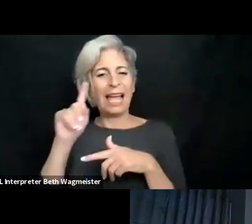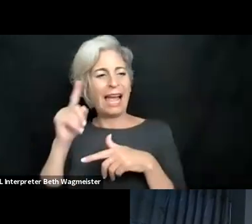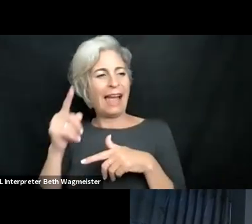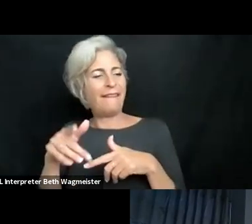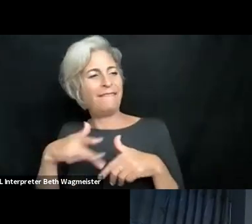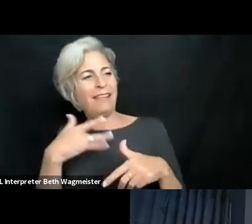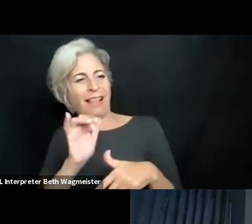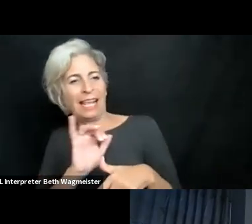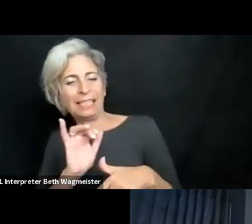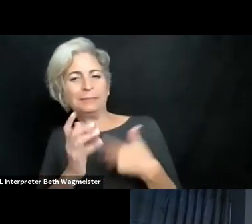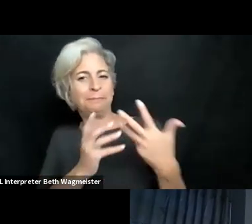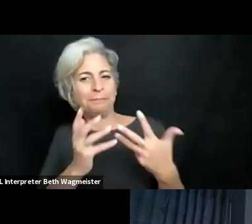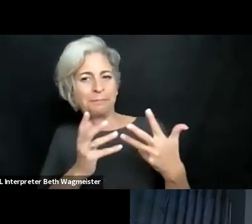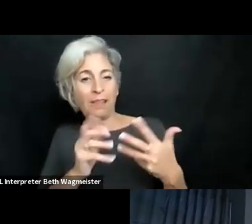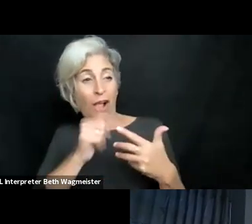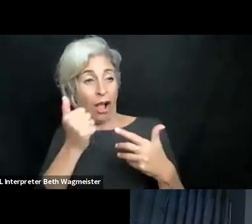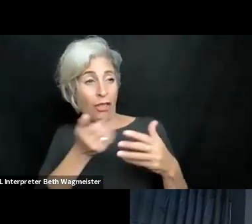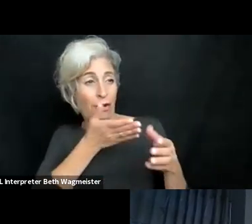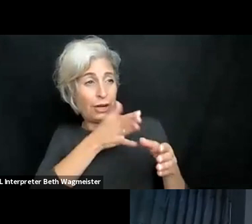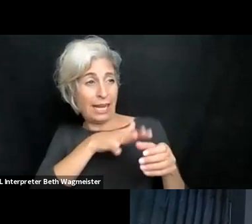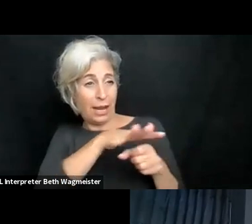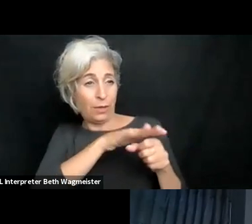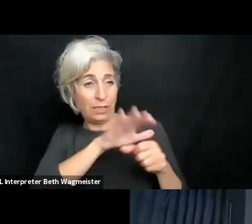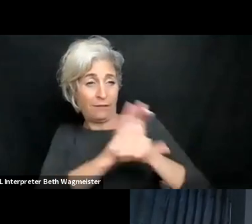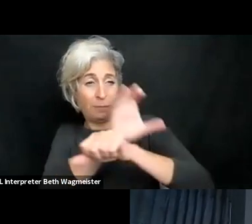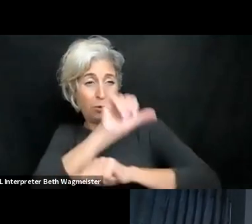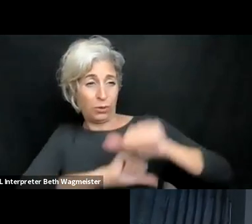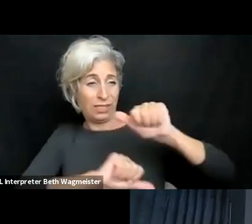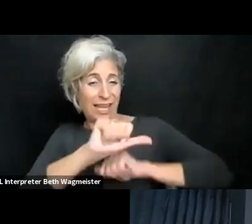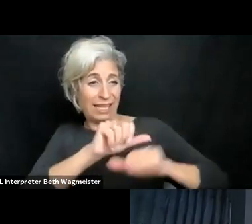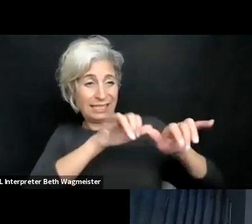users, human needs, and technology on the other side. So I